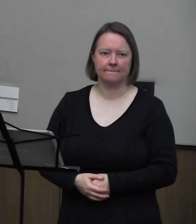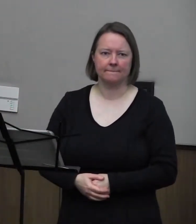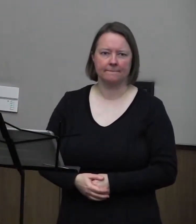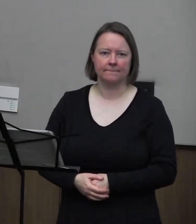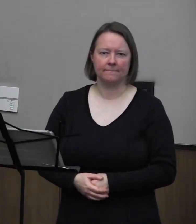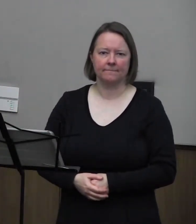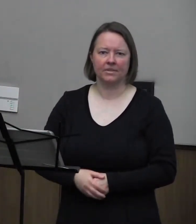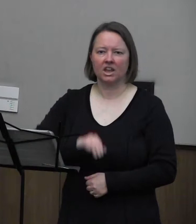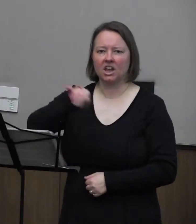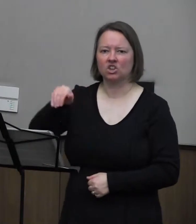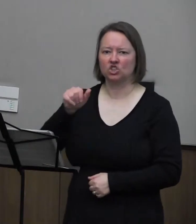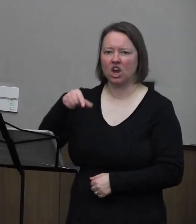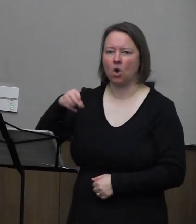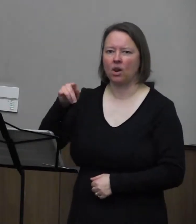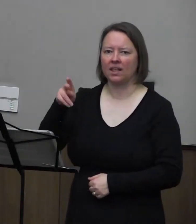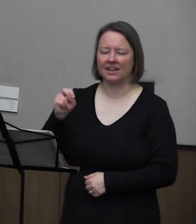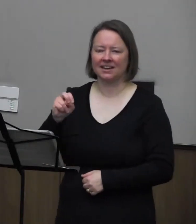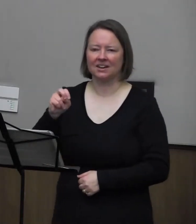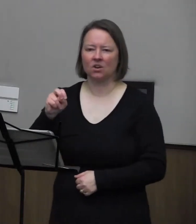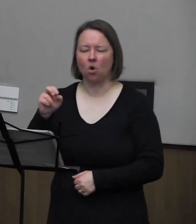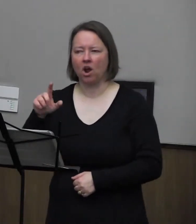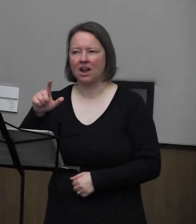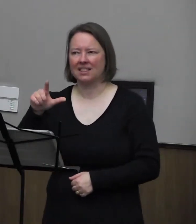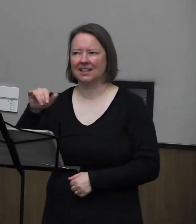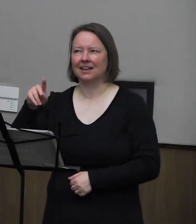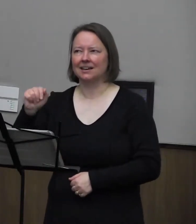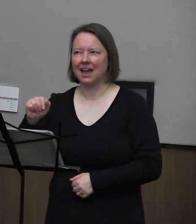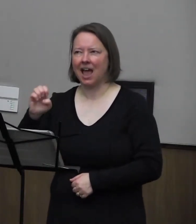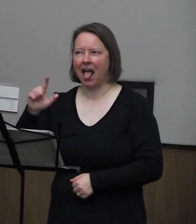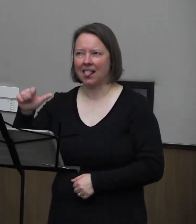Jacqueline Arlinda Ellis was my friend.